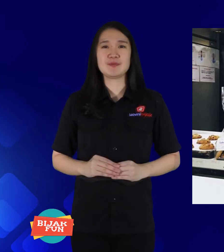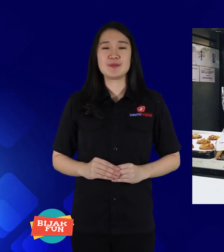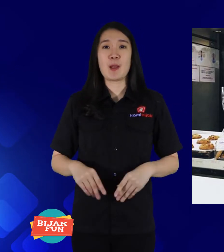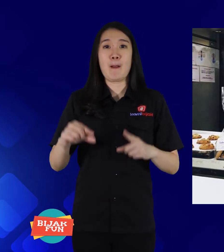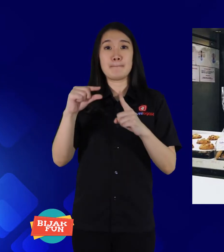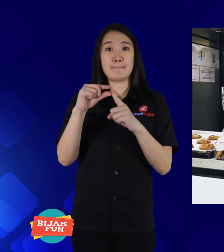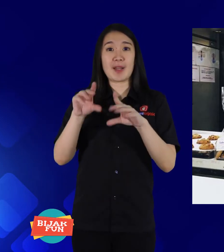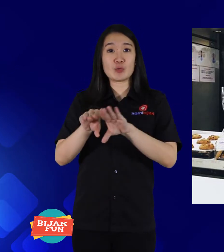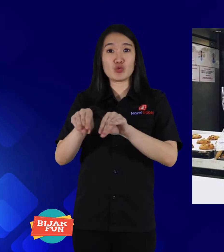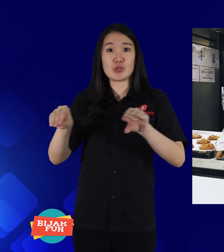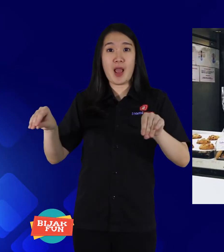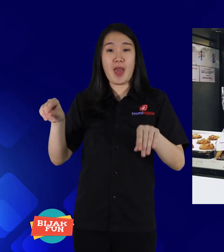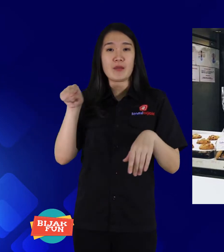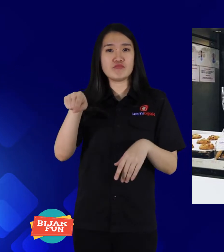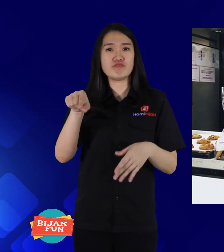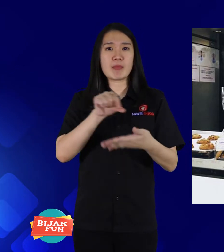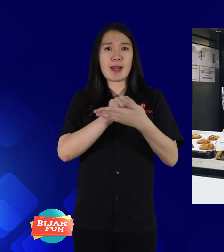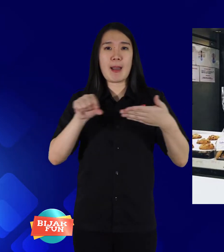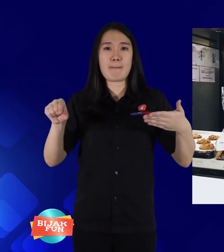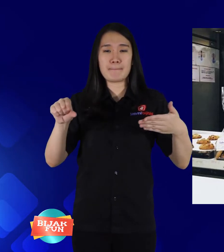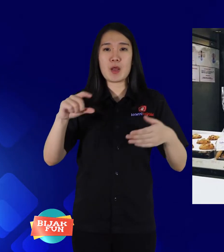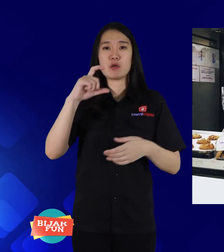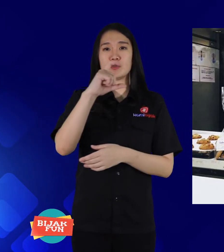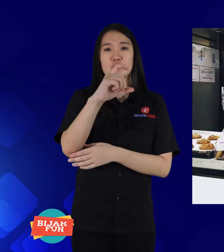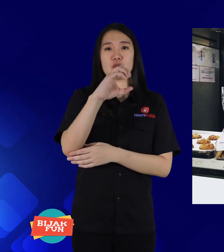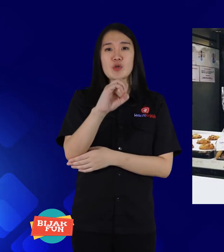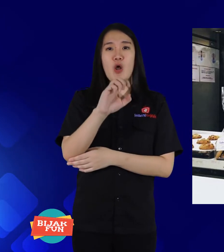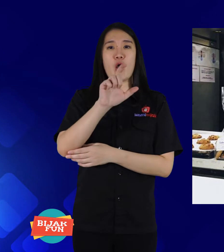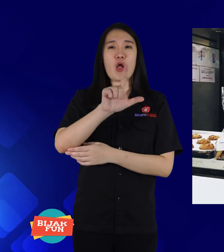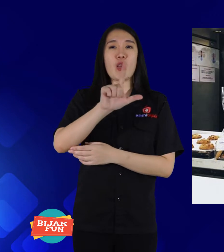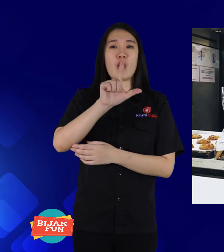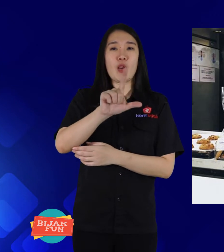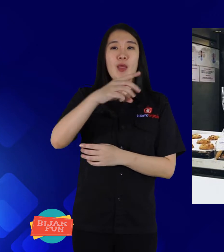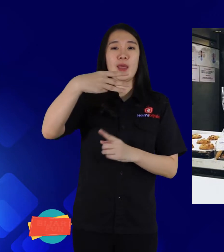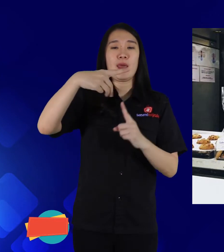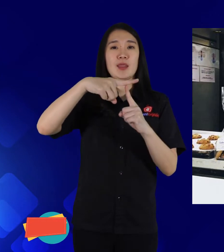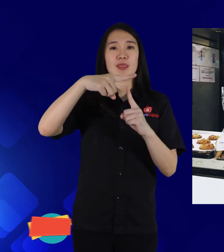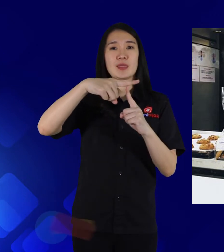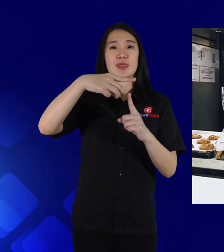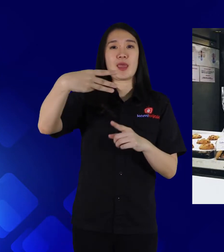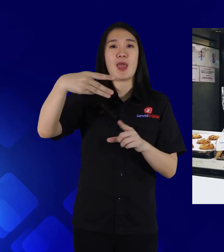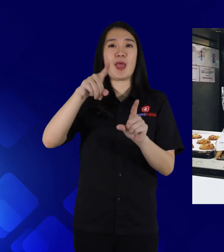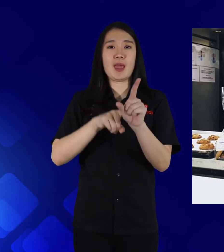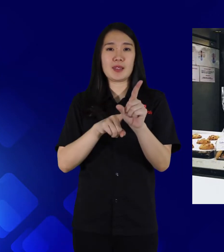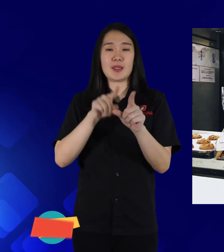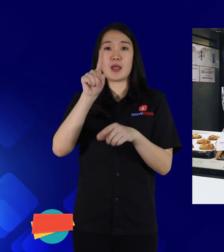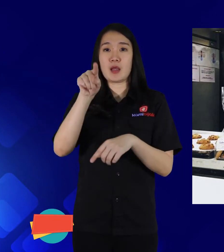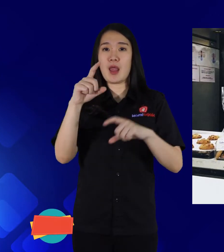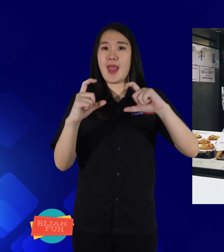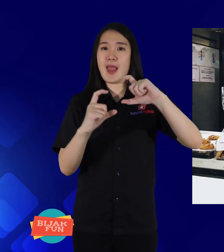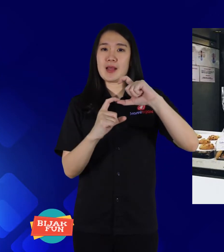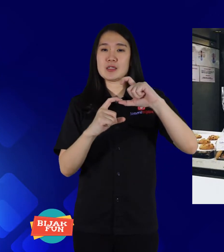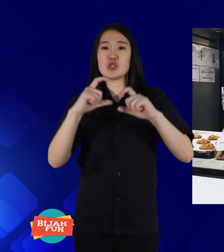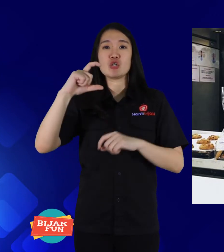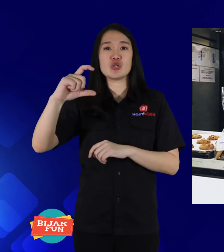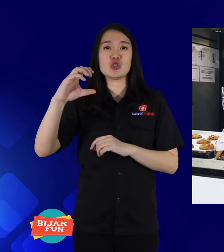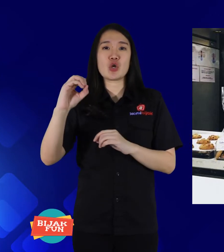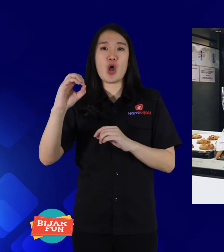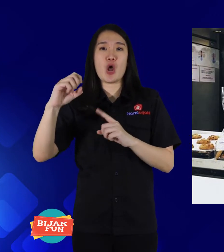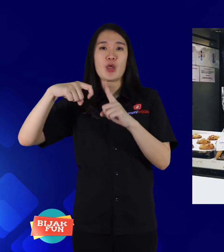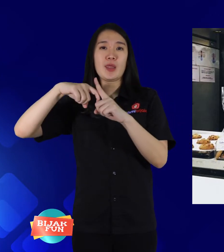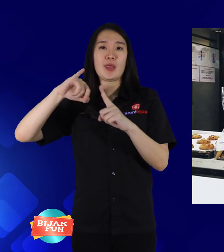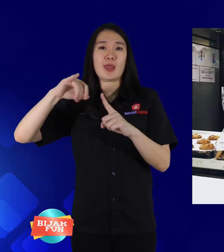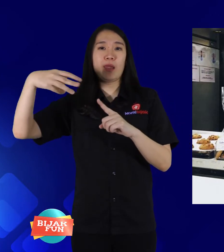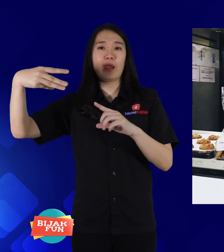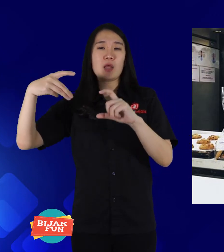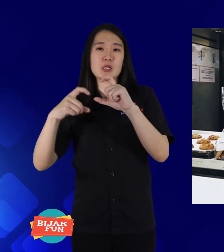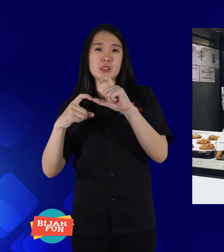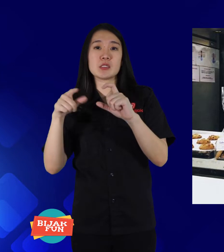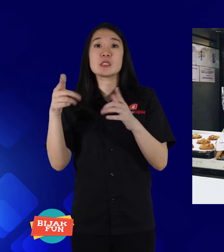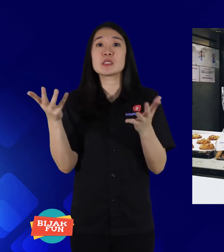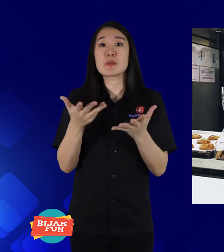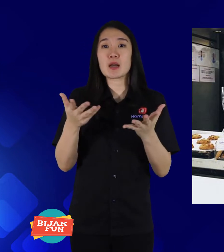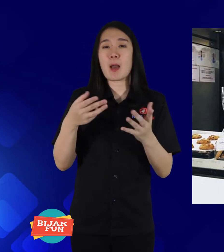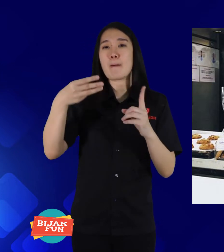So the company name Collettey's Cookies, where is it?